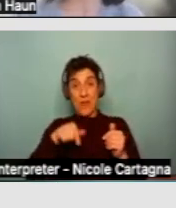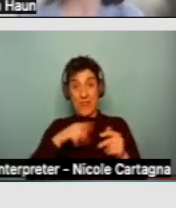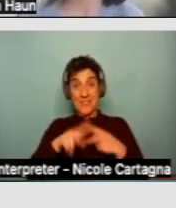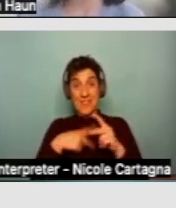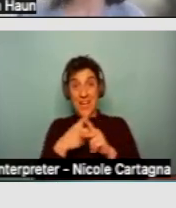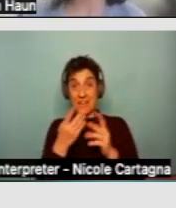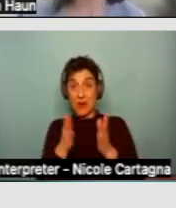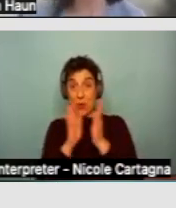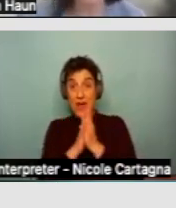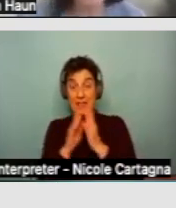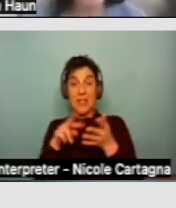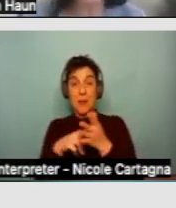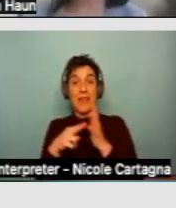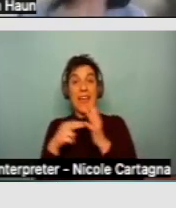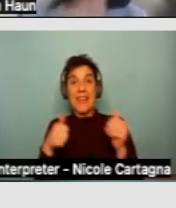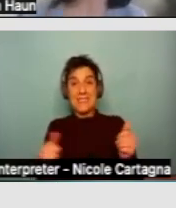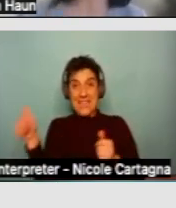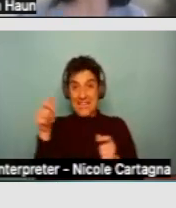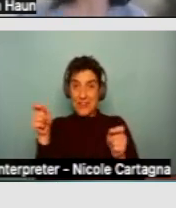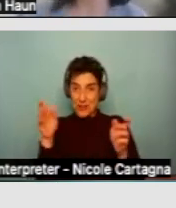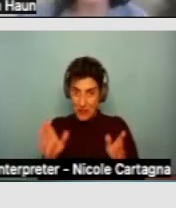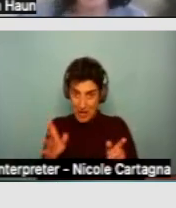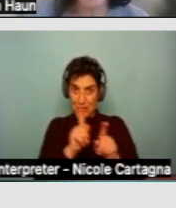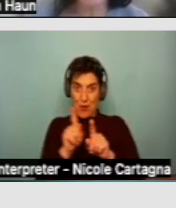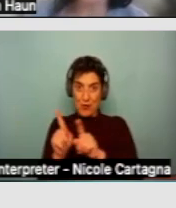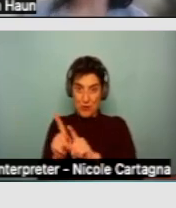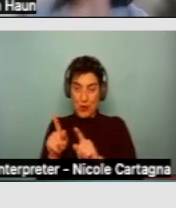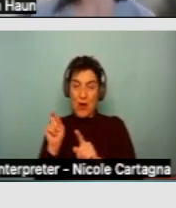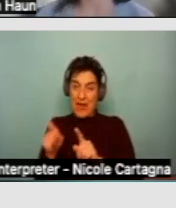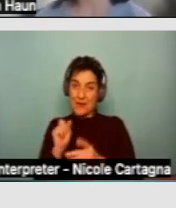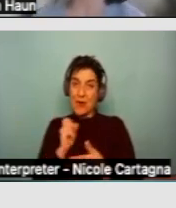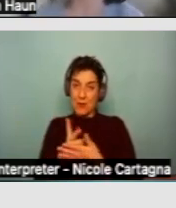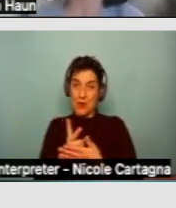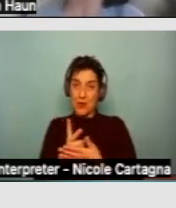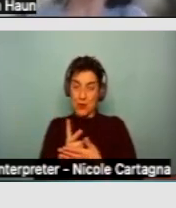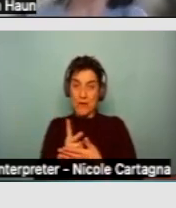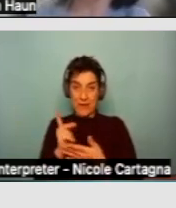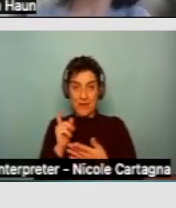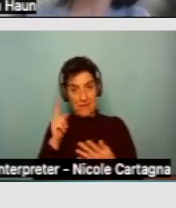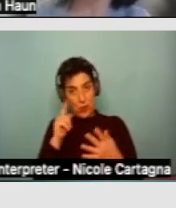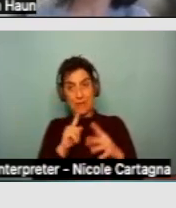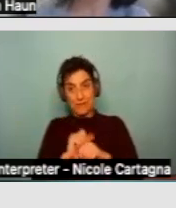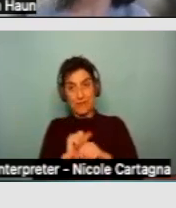by the executive director of the regional center before it can go through.